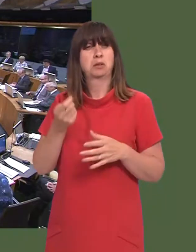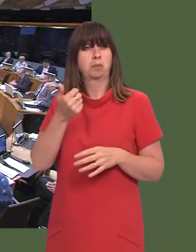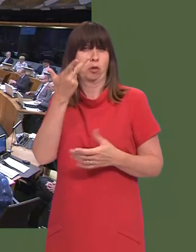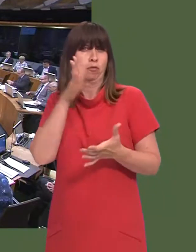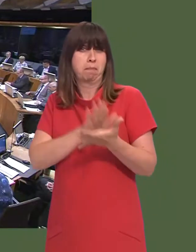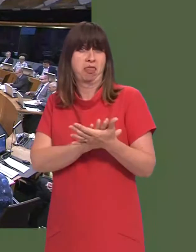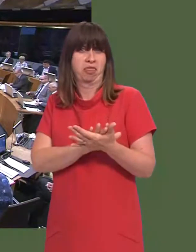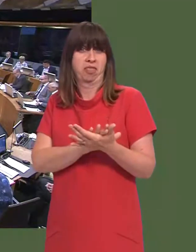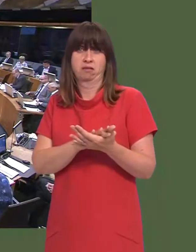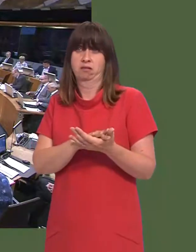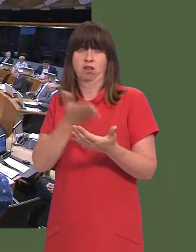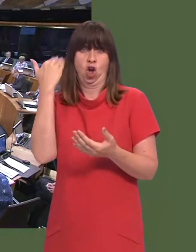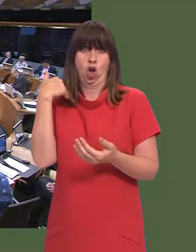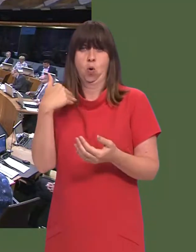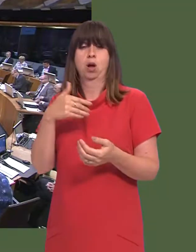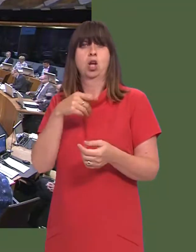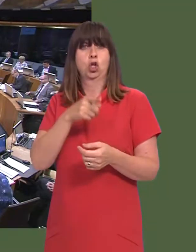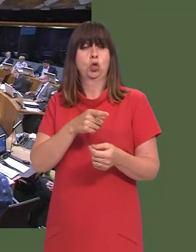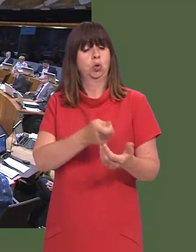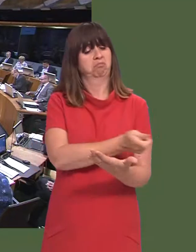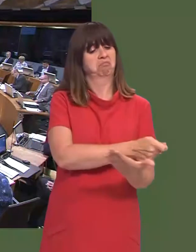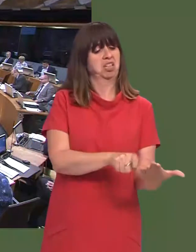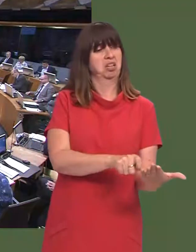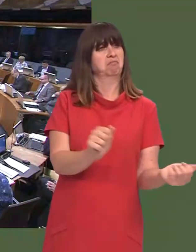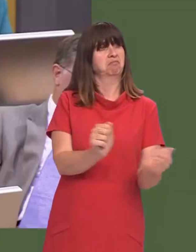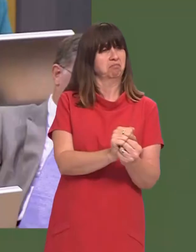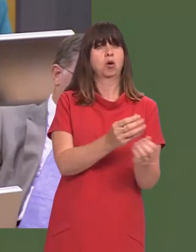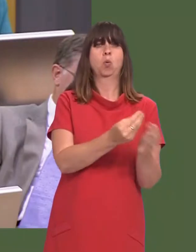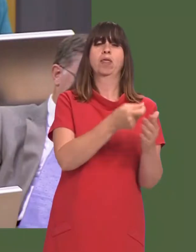Itís been over three months now since the deal was signed between yourself and the Prime